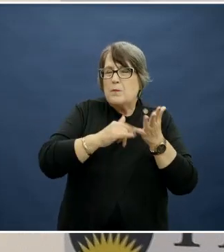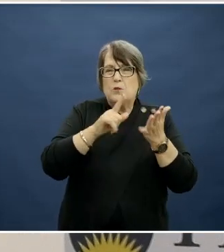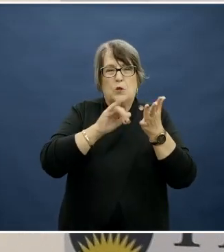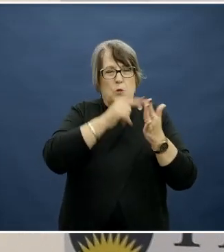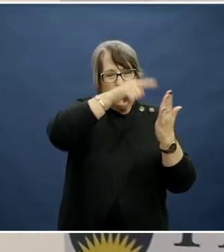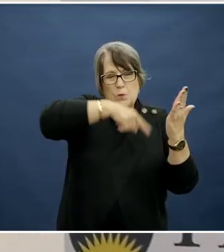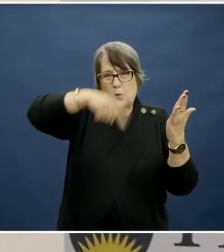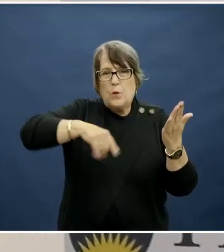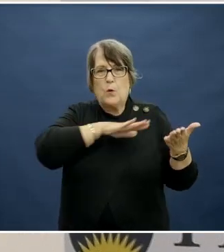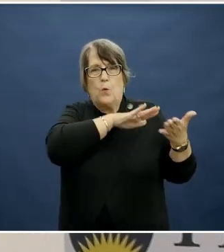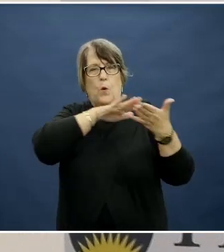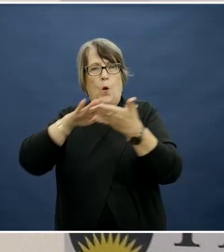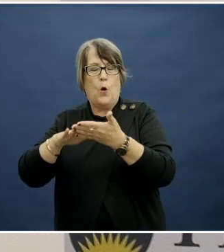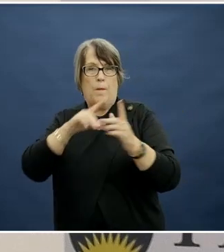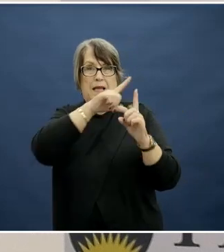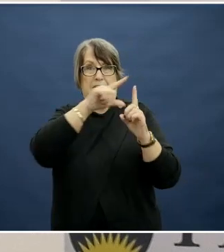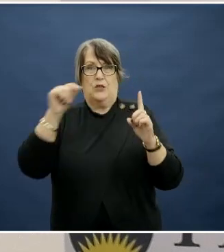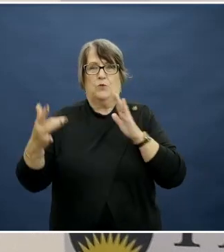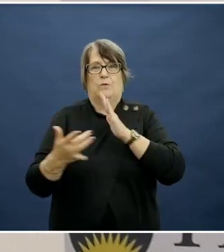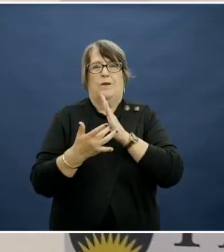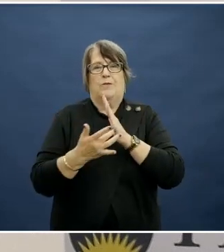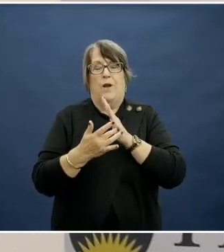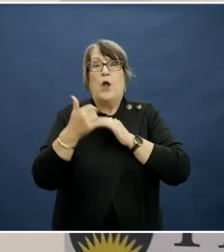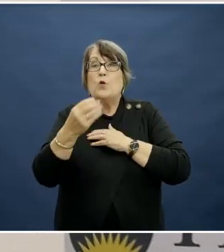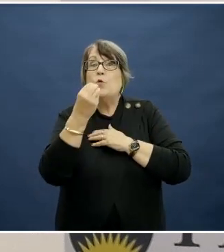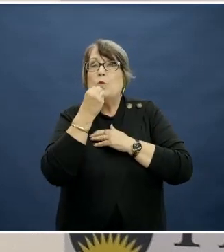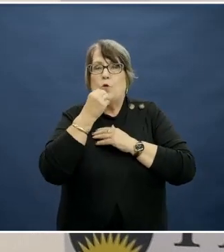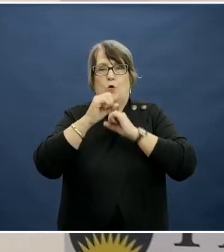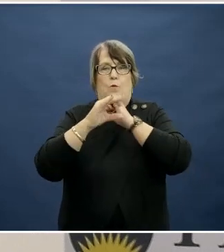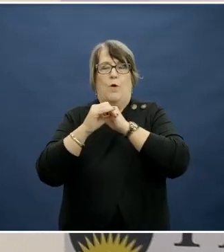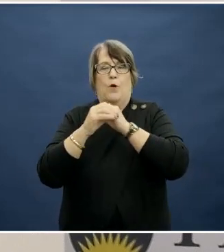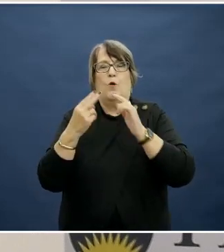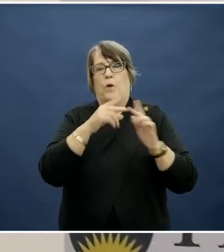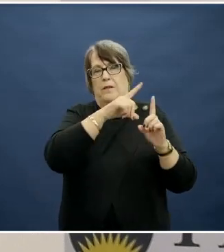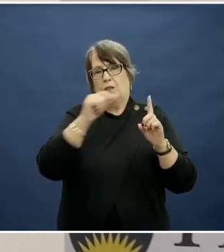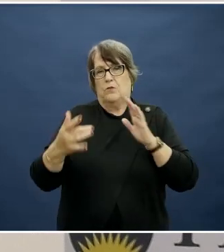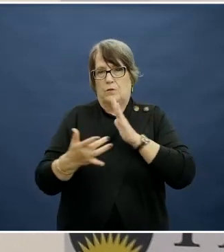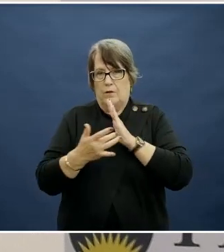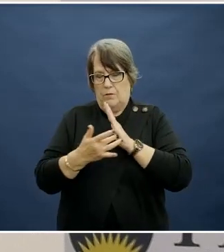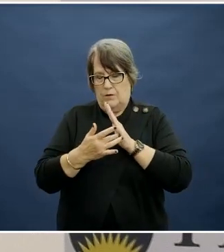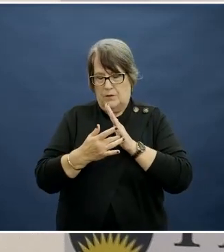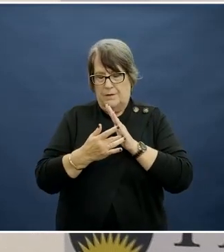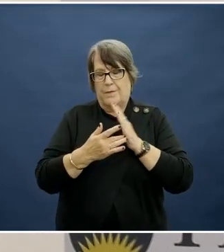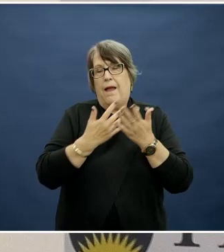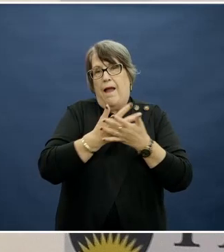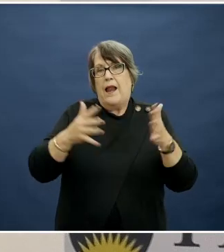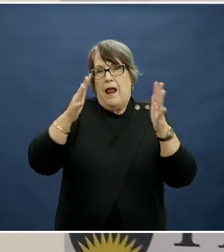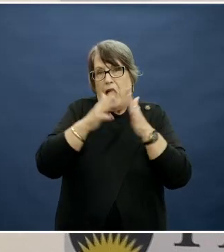help digital technology and nutrition promotion using digital technology deliver to its full